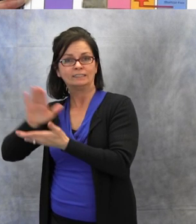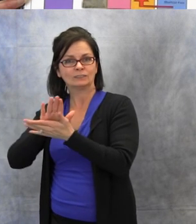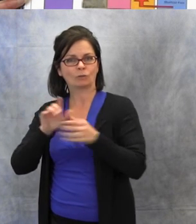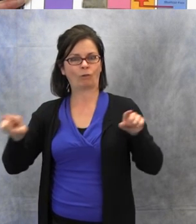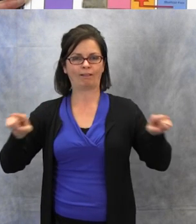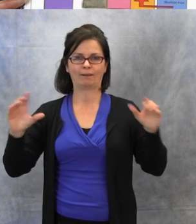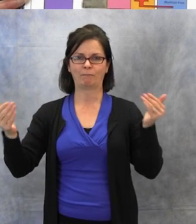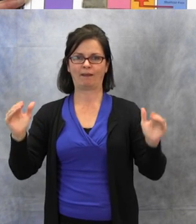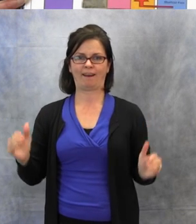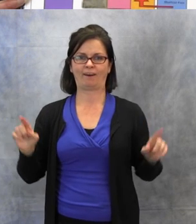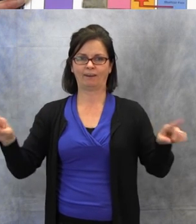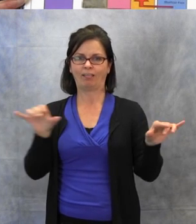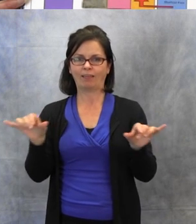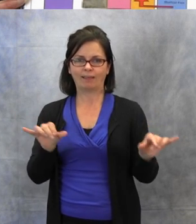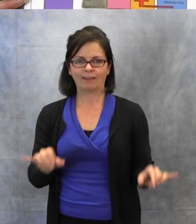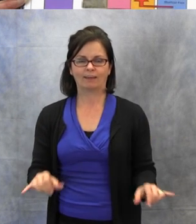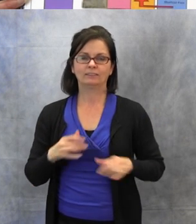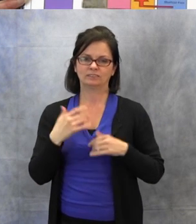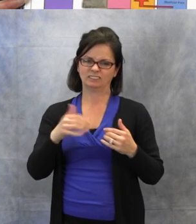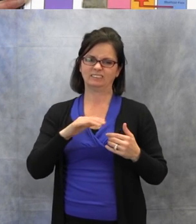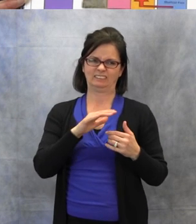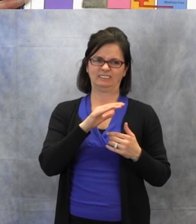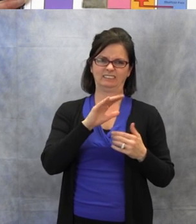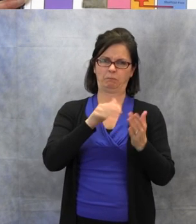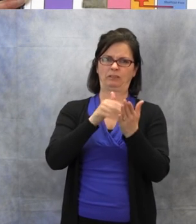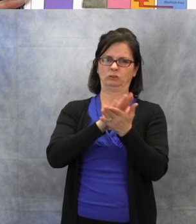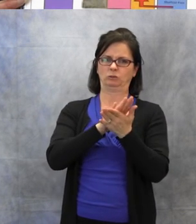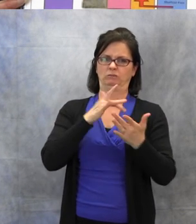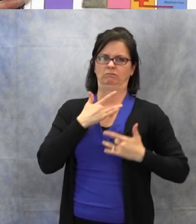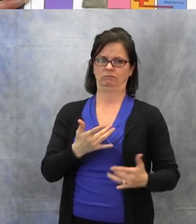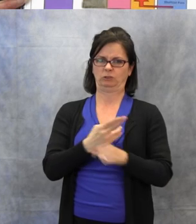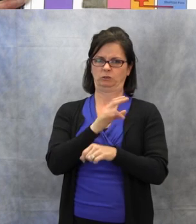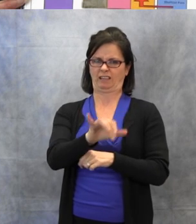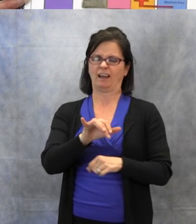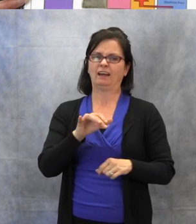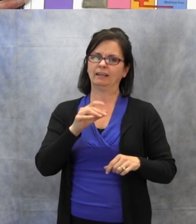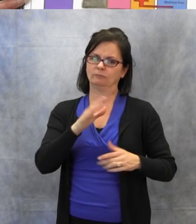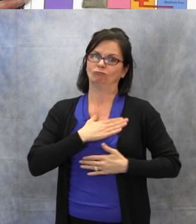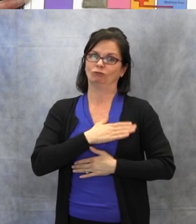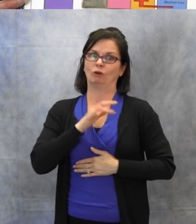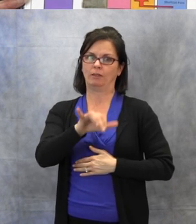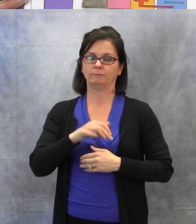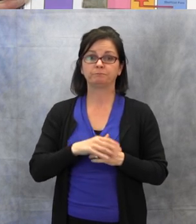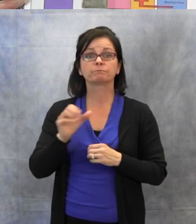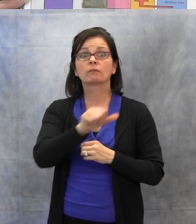Then another one that's listed there.